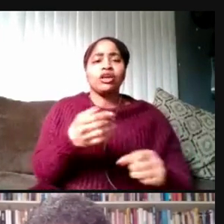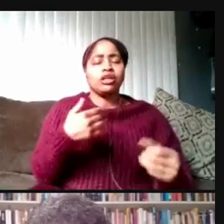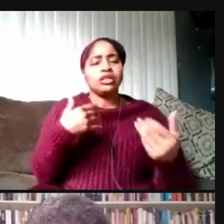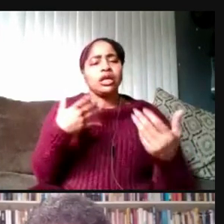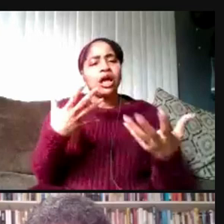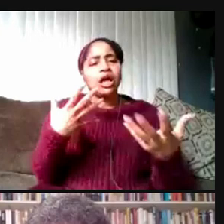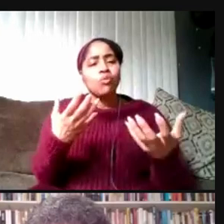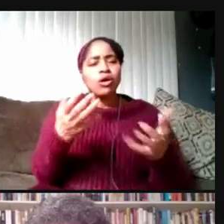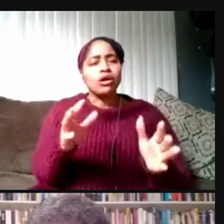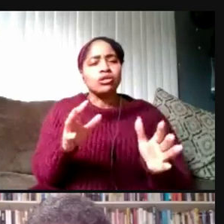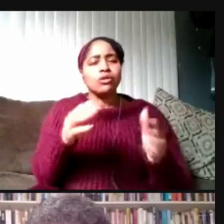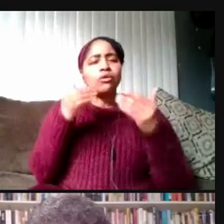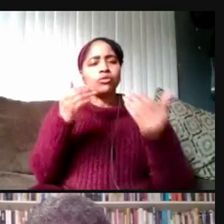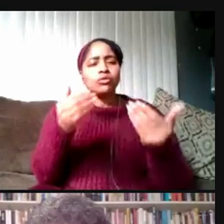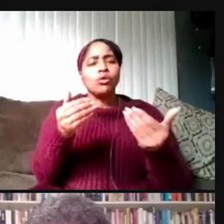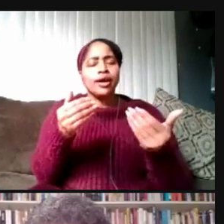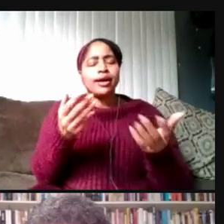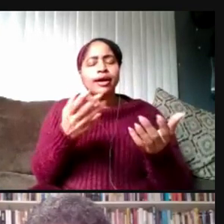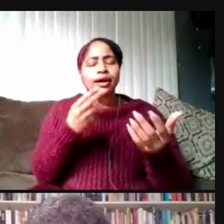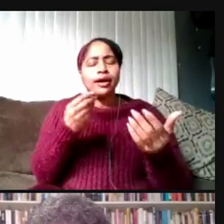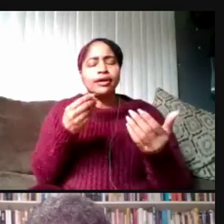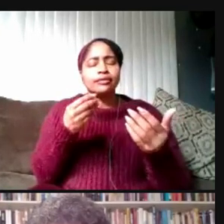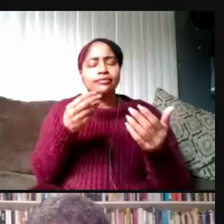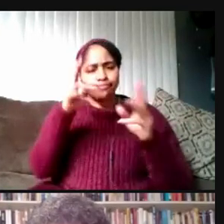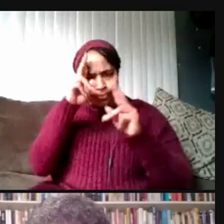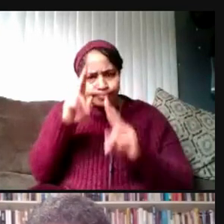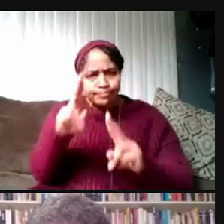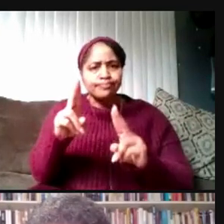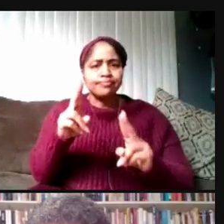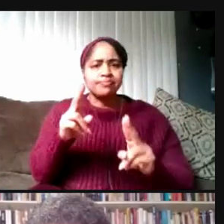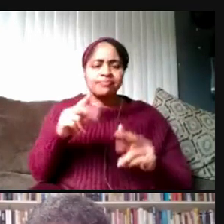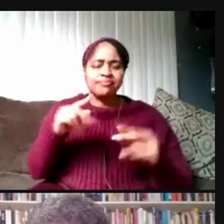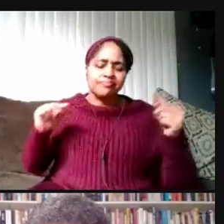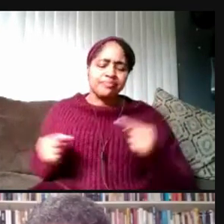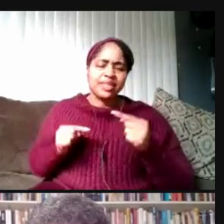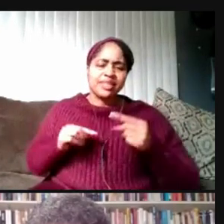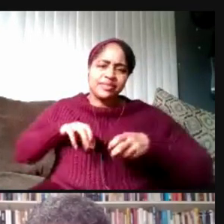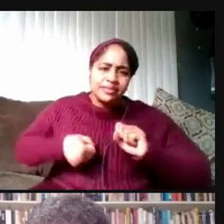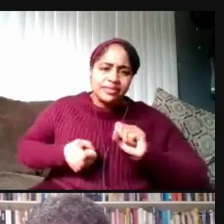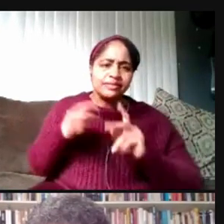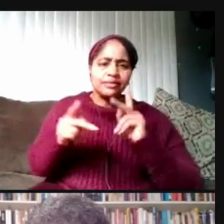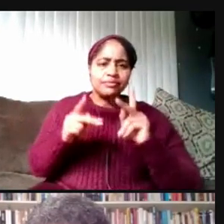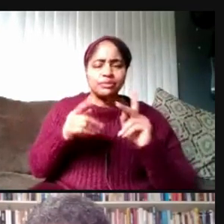in the community are feeling at this moment. And I know I've been in touch with many people in the past few weeks especially